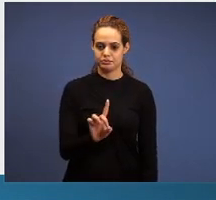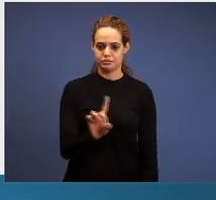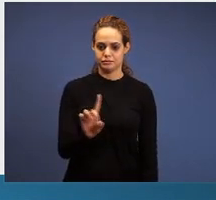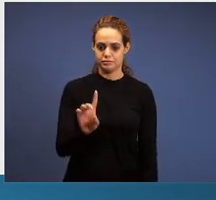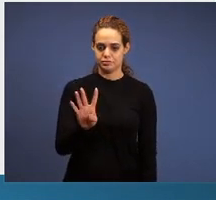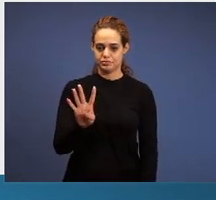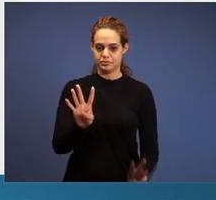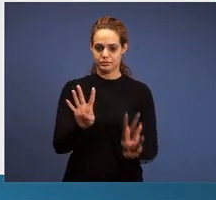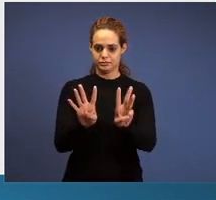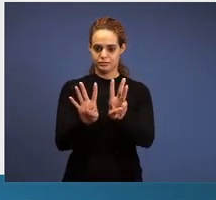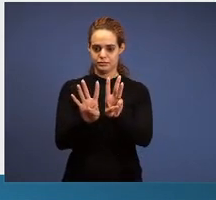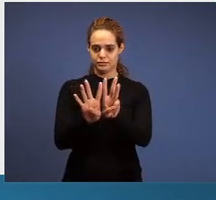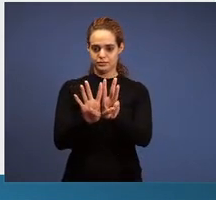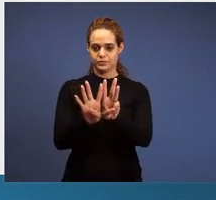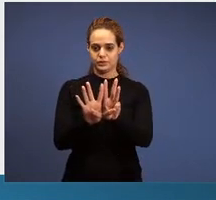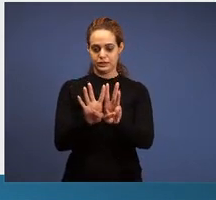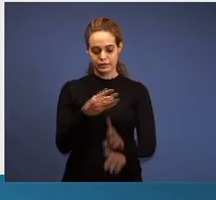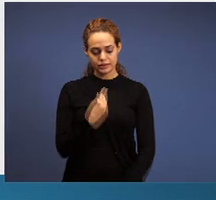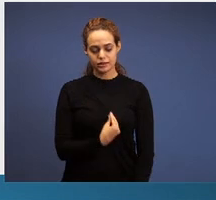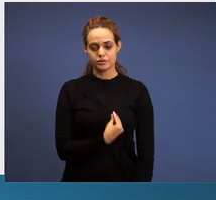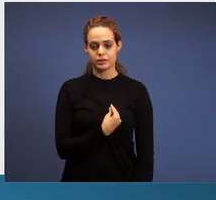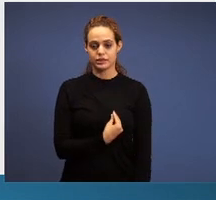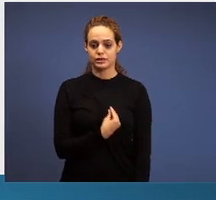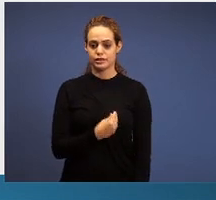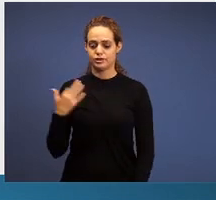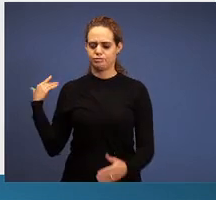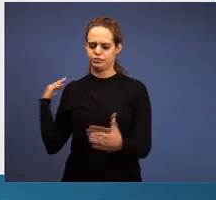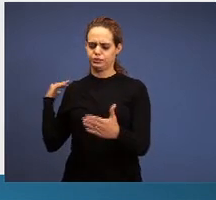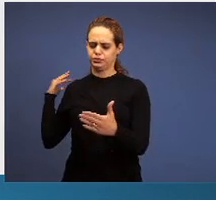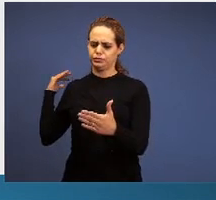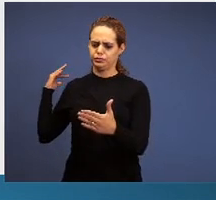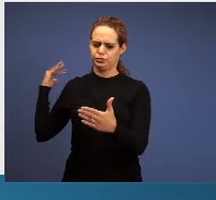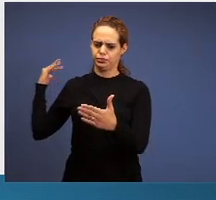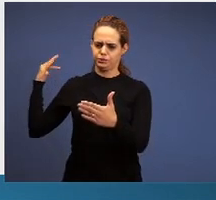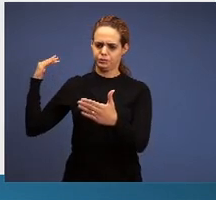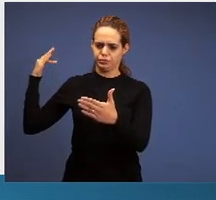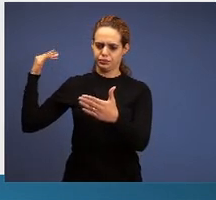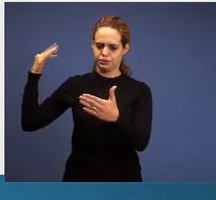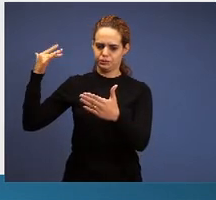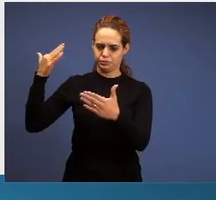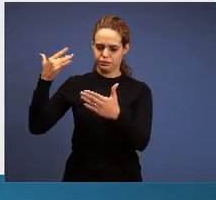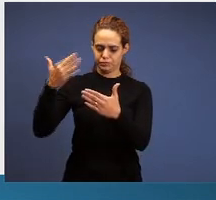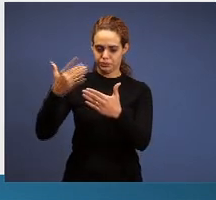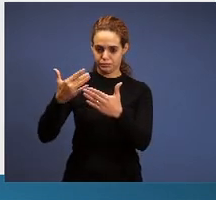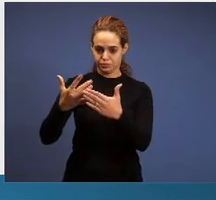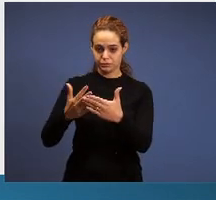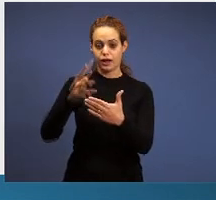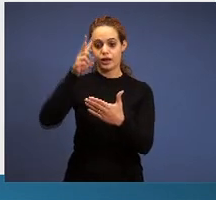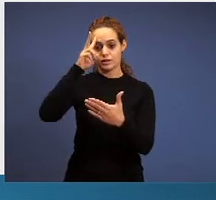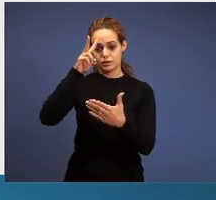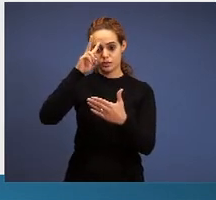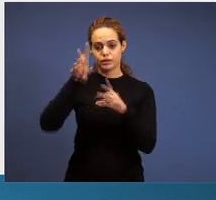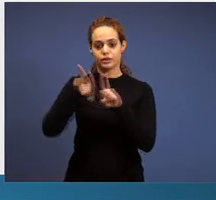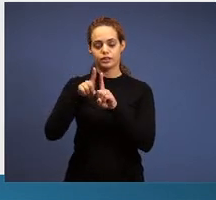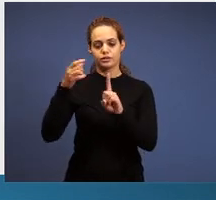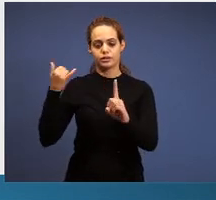He who walks historically and prophetically in the midst of the church, He goes through every period